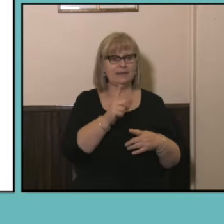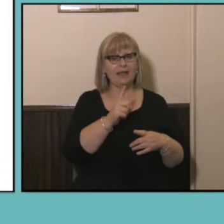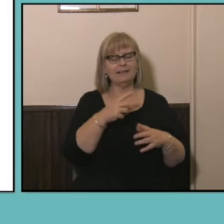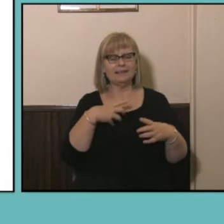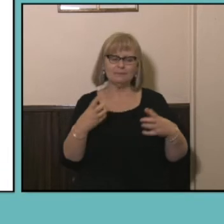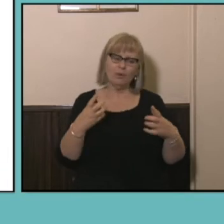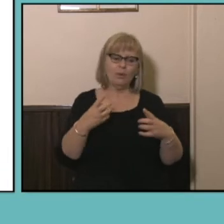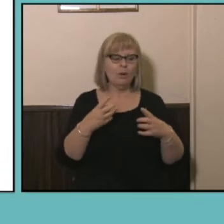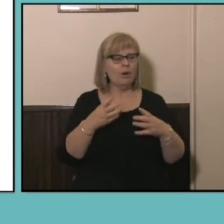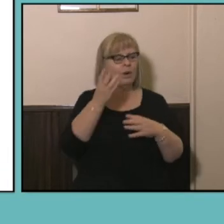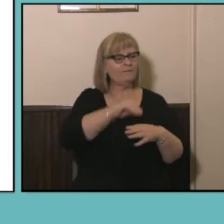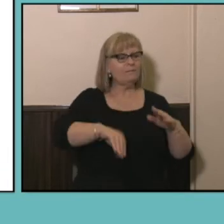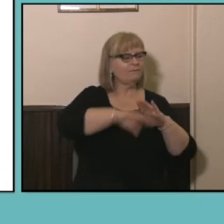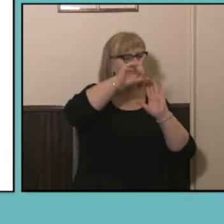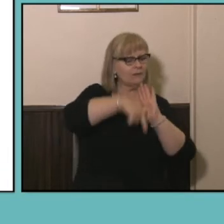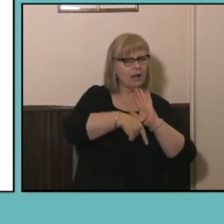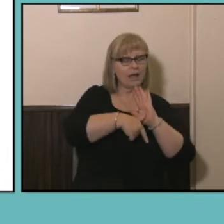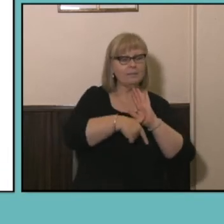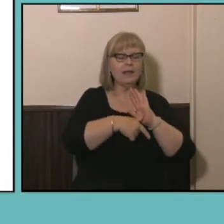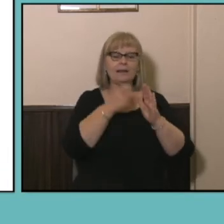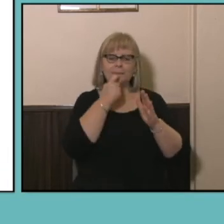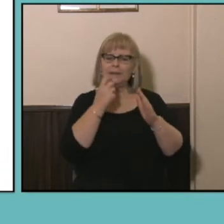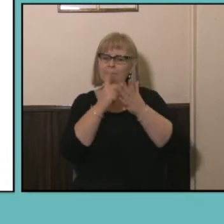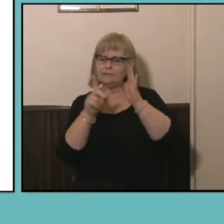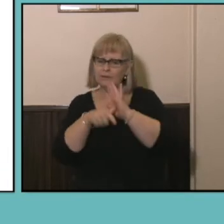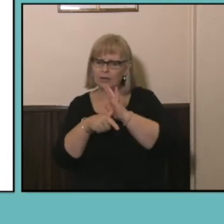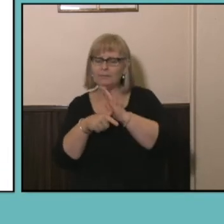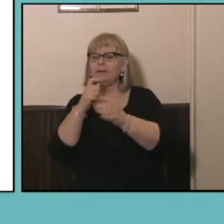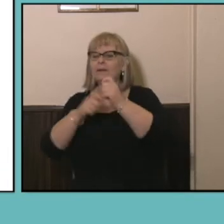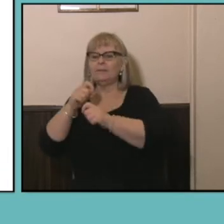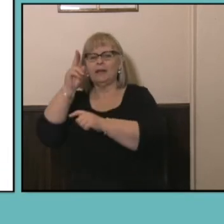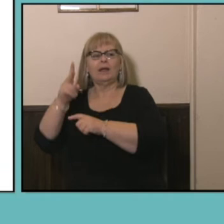in and out of full-time employment, but also in and out of the labor market more